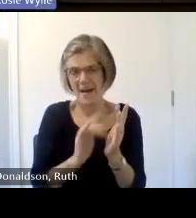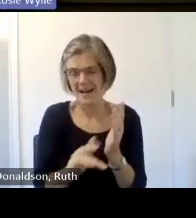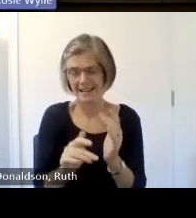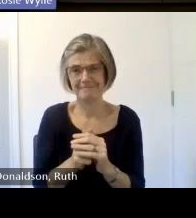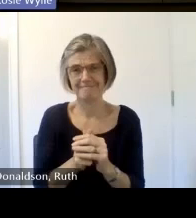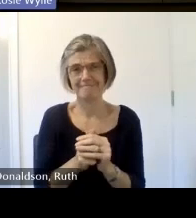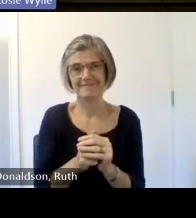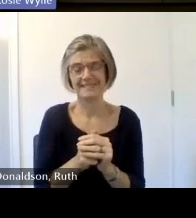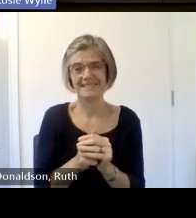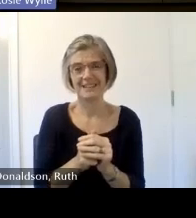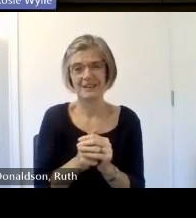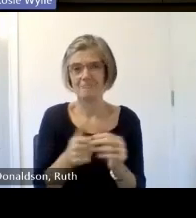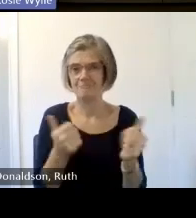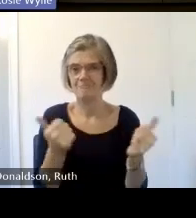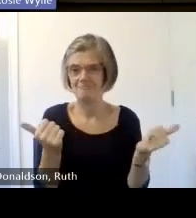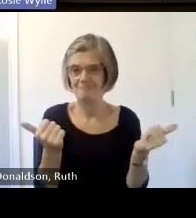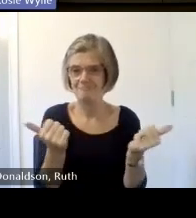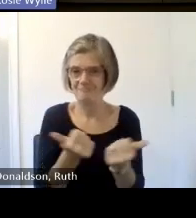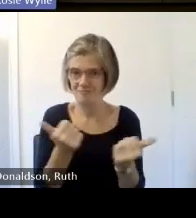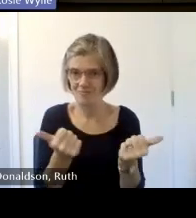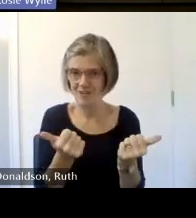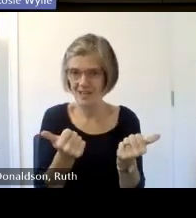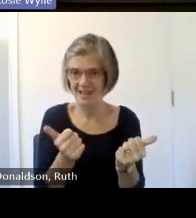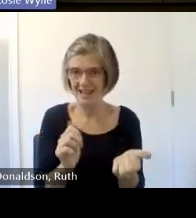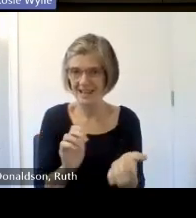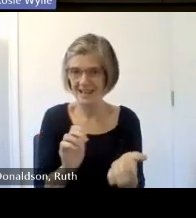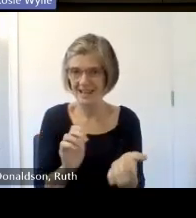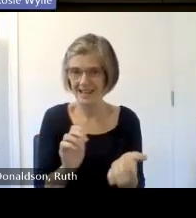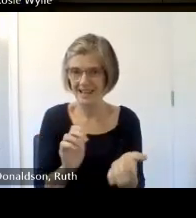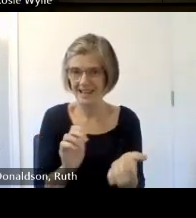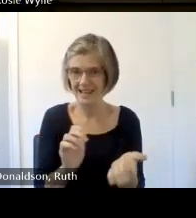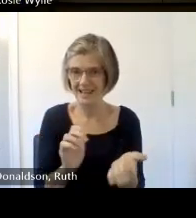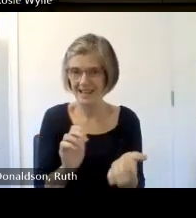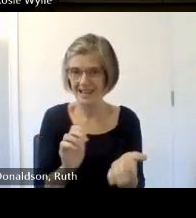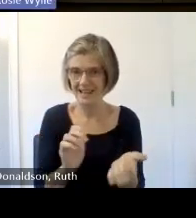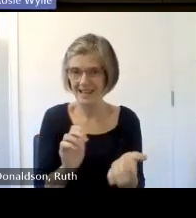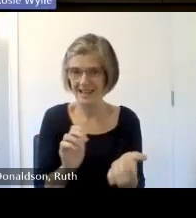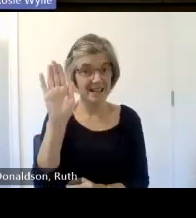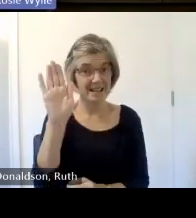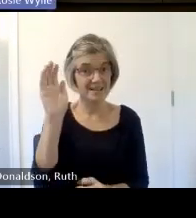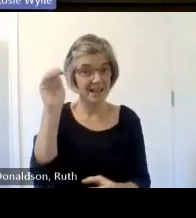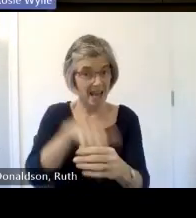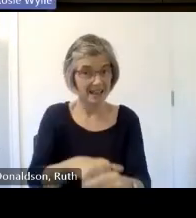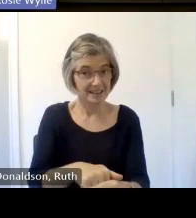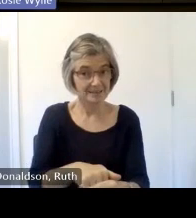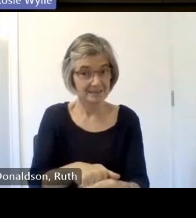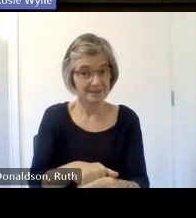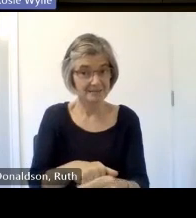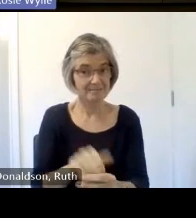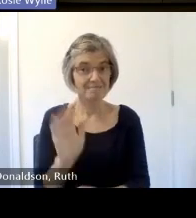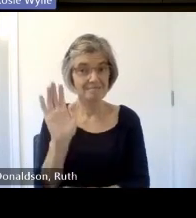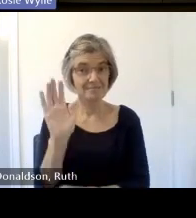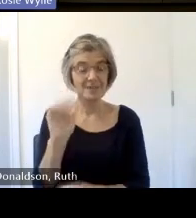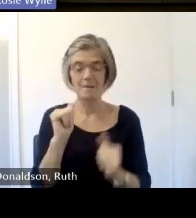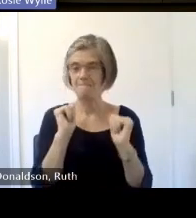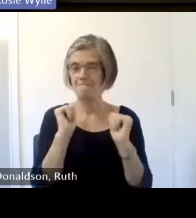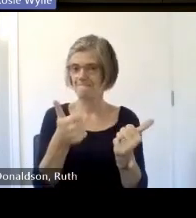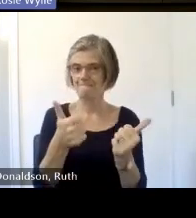is everybody into slido raise your hand if you are oh that cool house brilliant okay then so